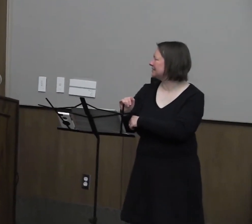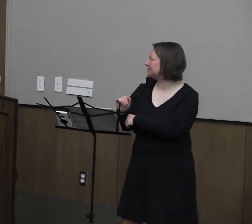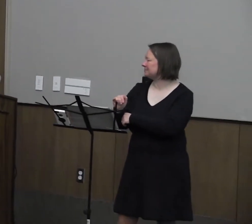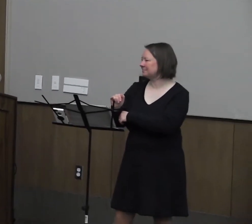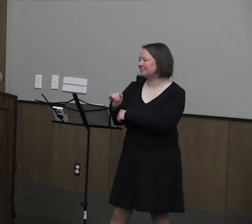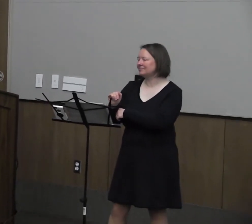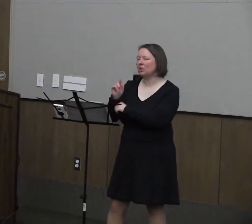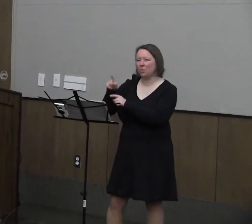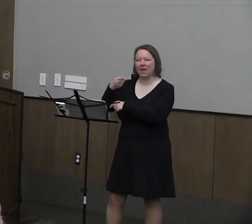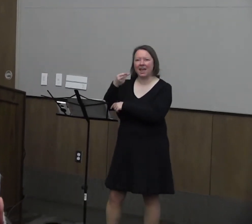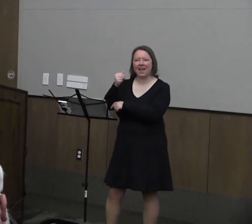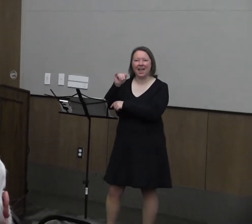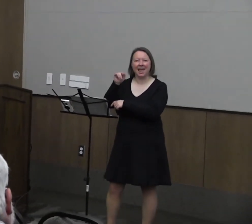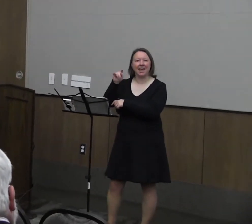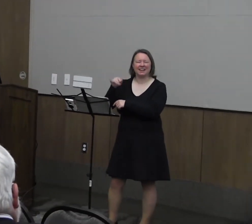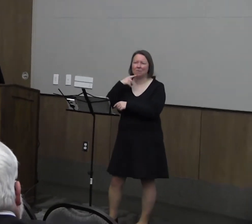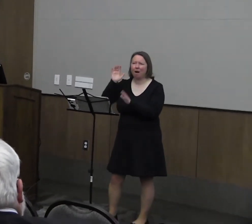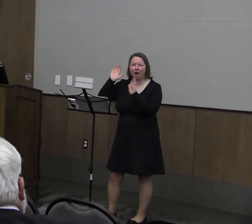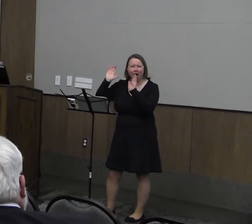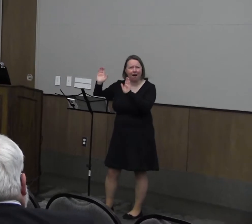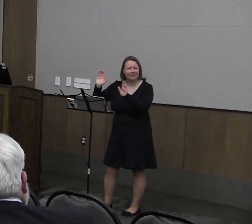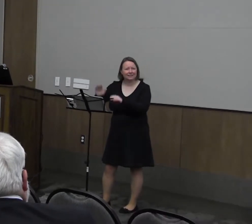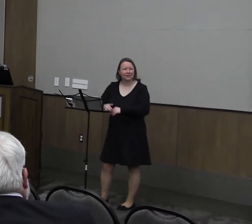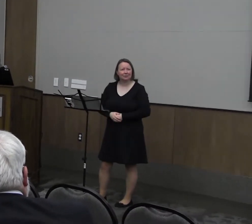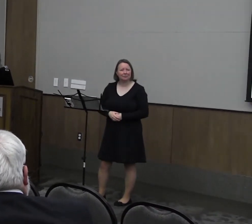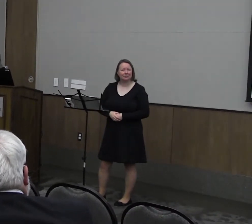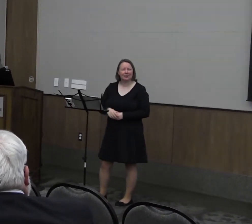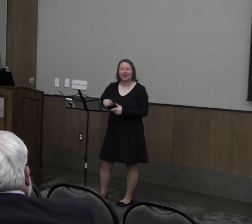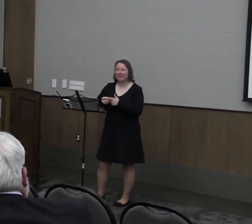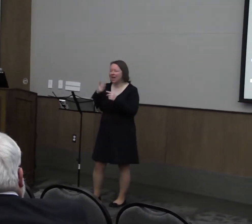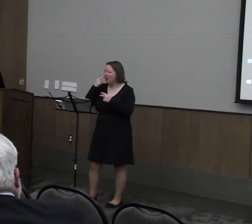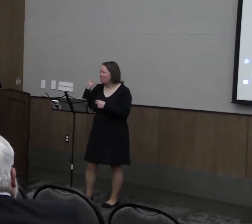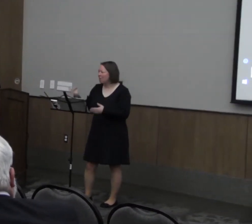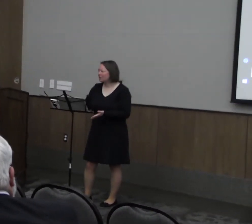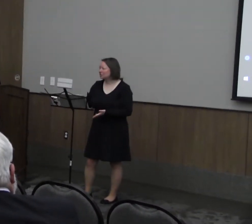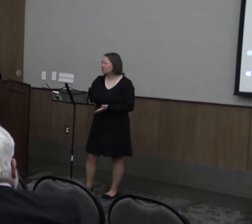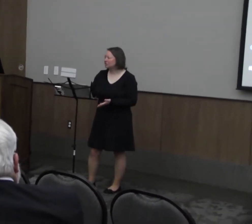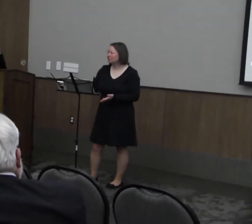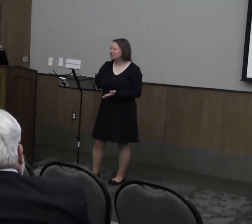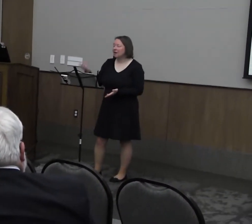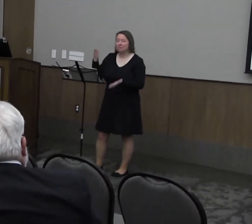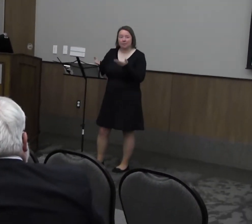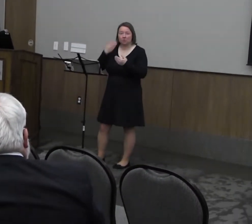And she did that. And I was like, that is so awesome. And then I just watched her, and it's like-- you may not know this about her,